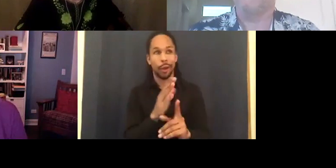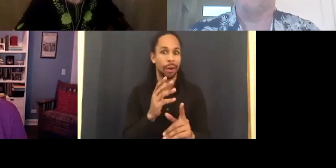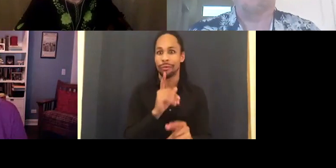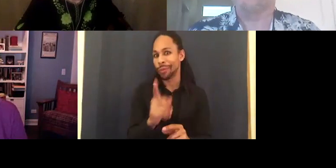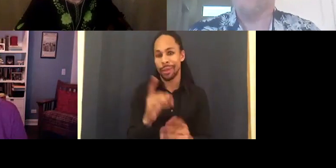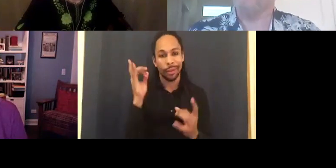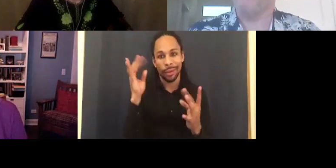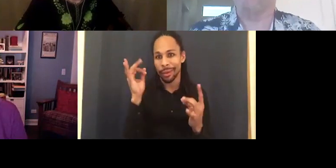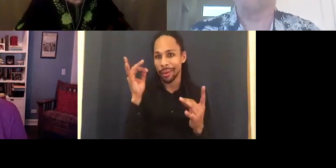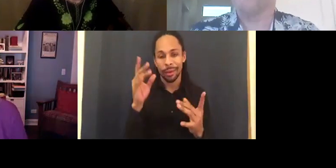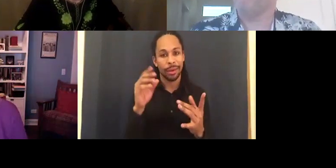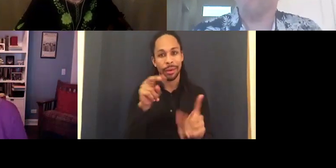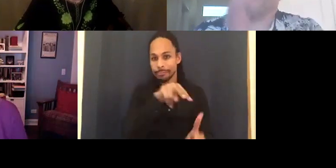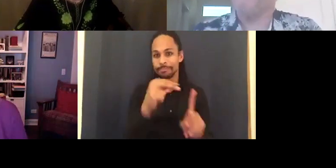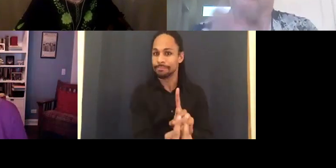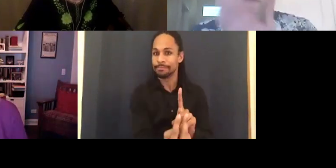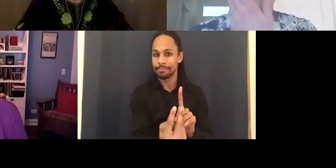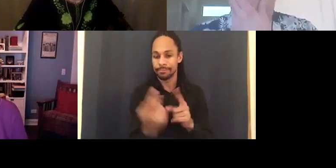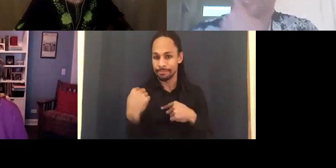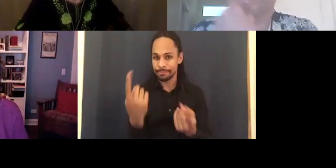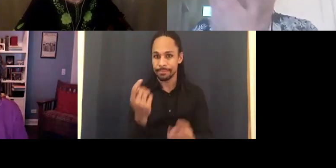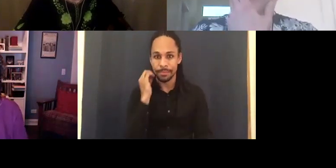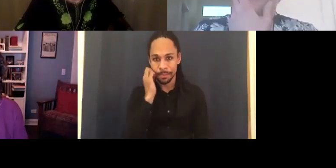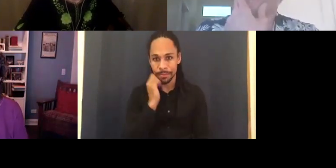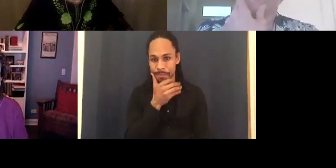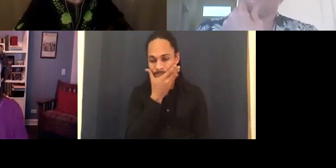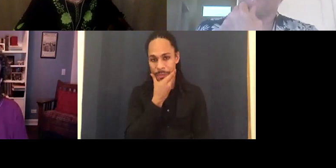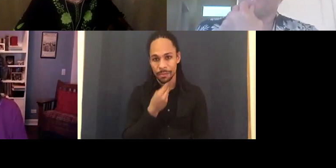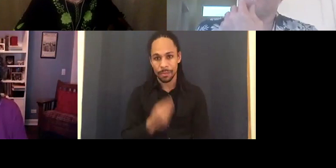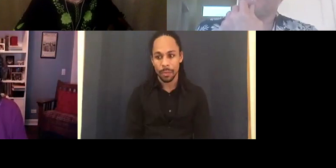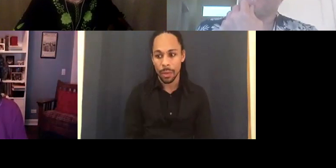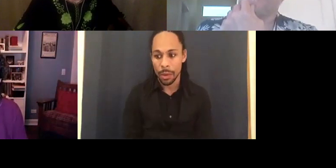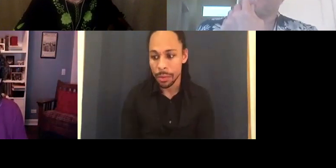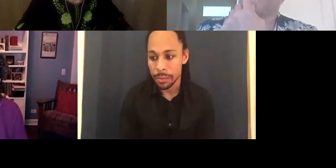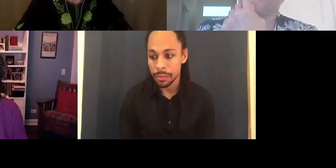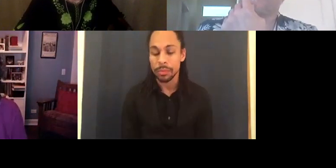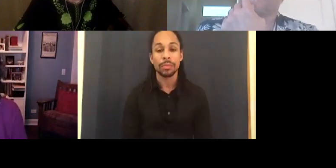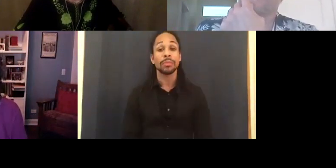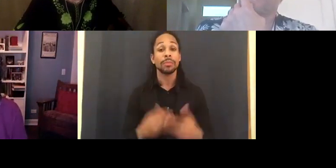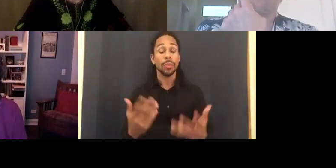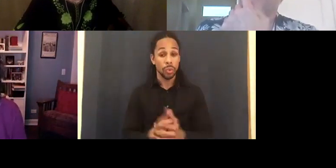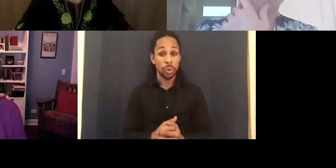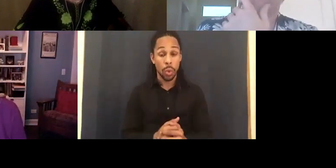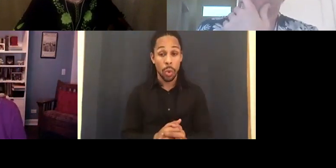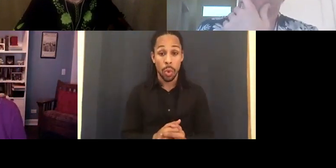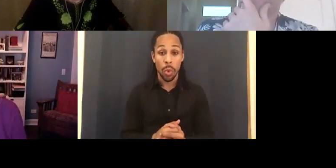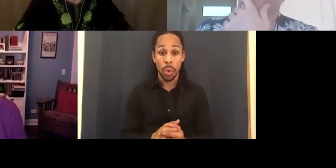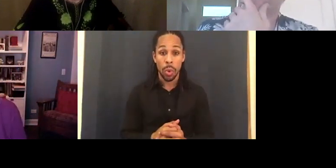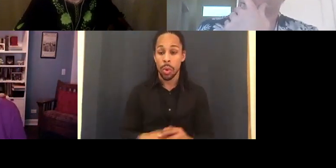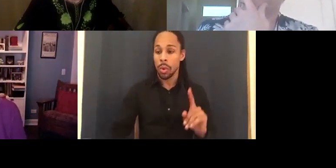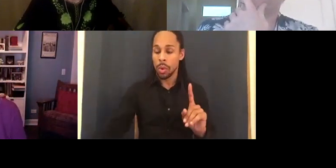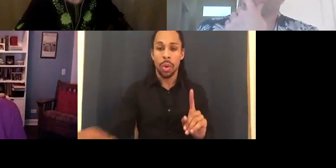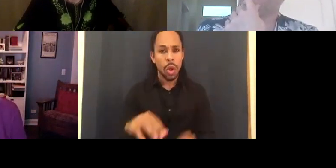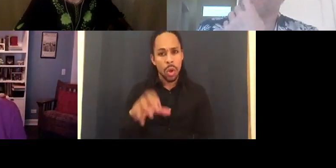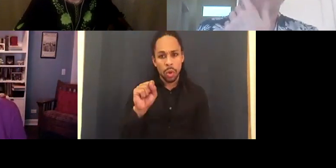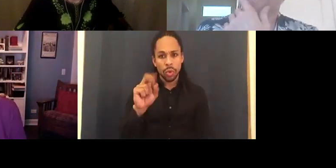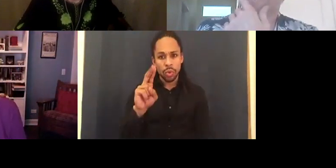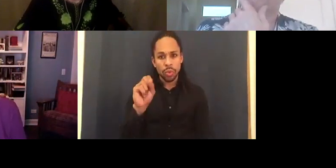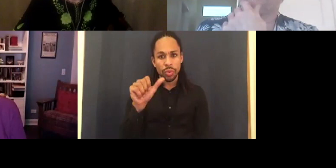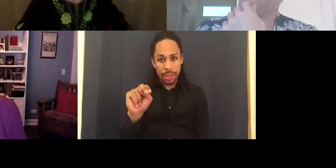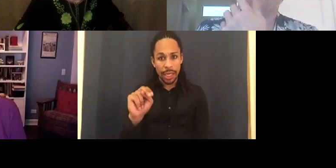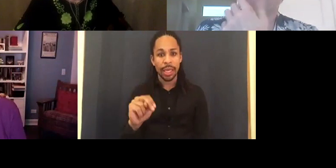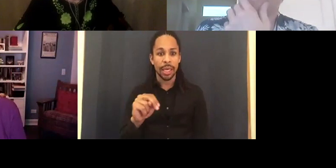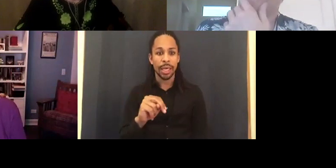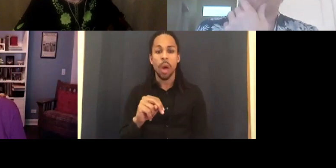Susan had this idea of doing kind of an arts based research, discovery